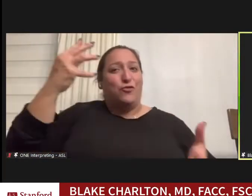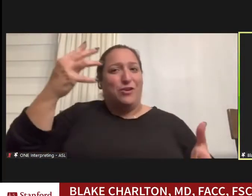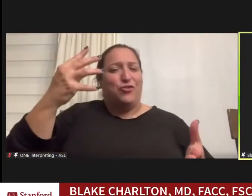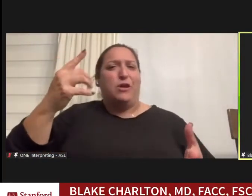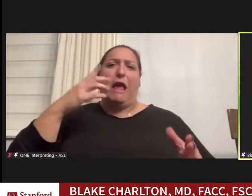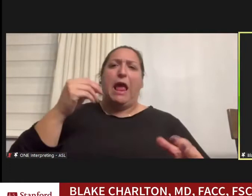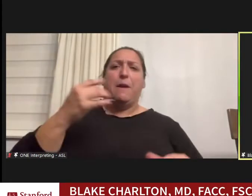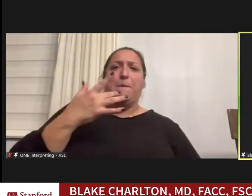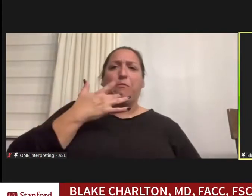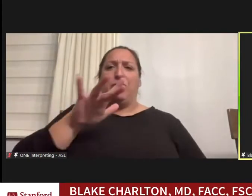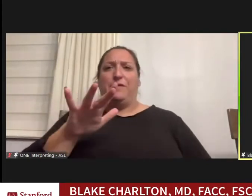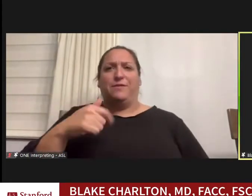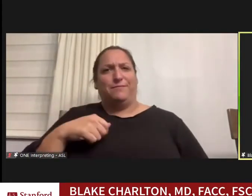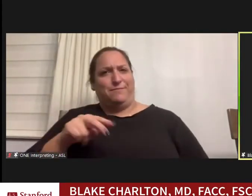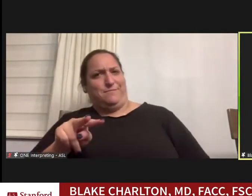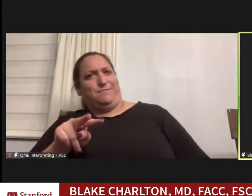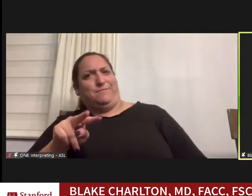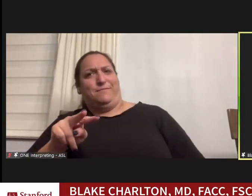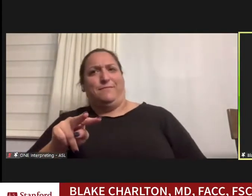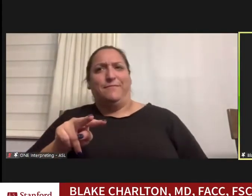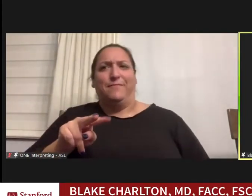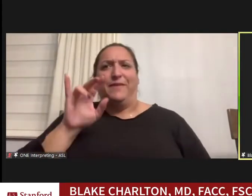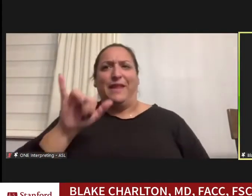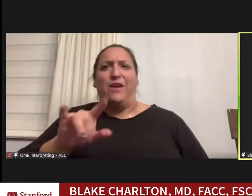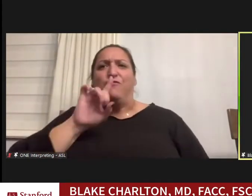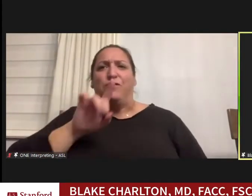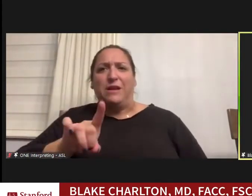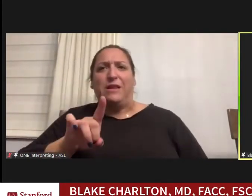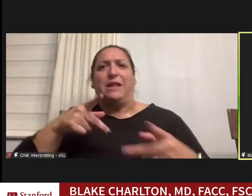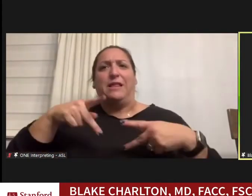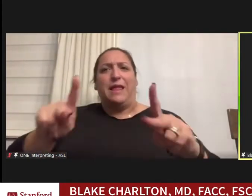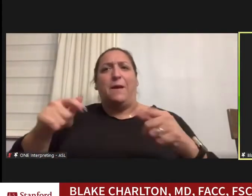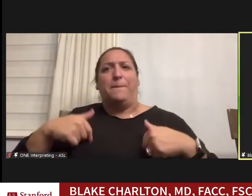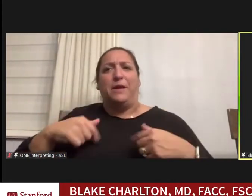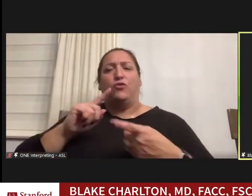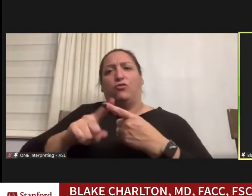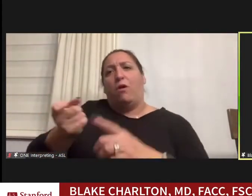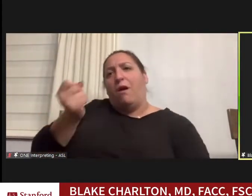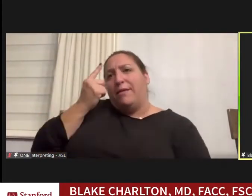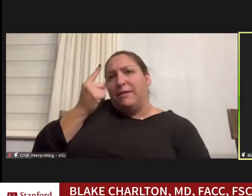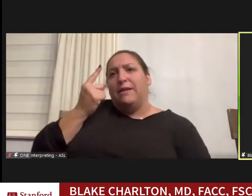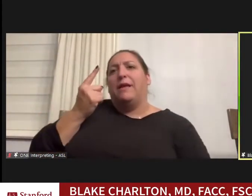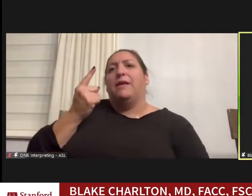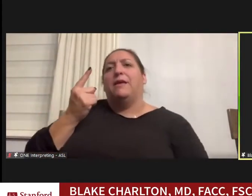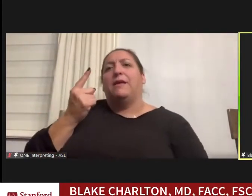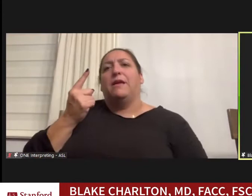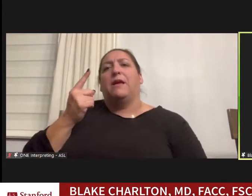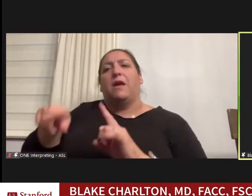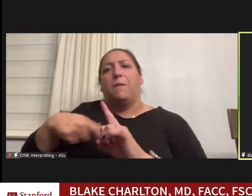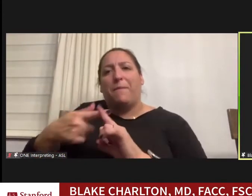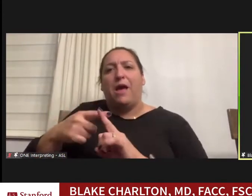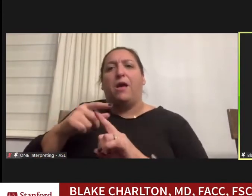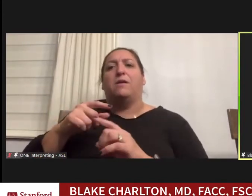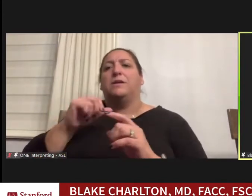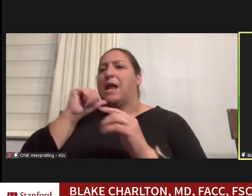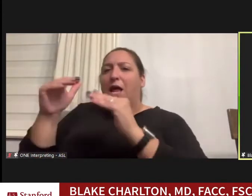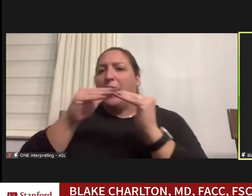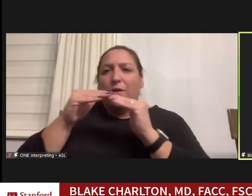And that really allowed me to start to understand things about inequities in access and privilege,